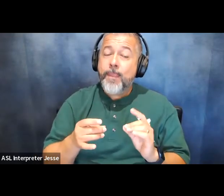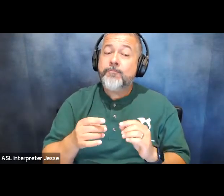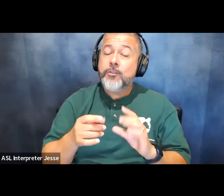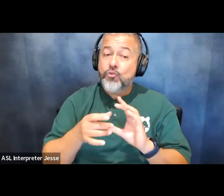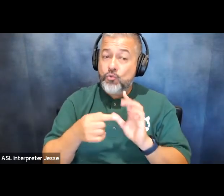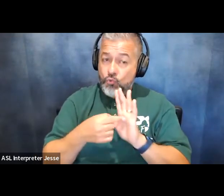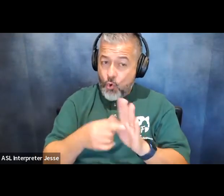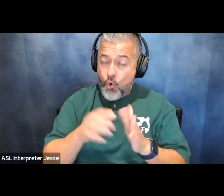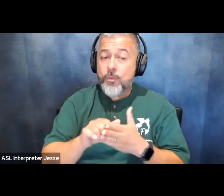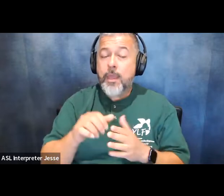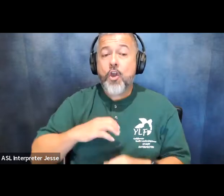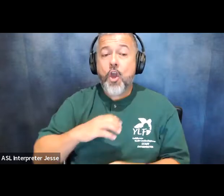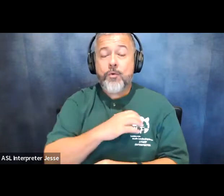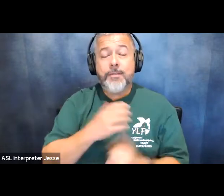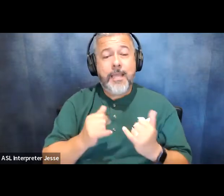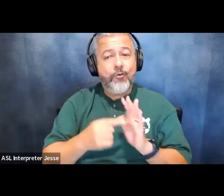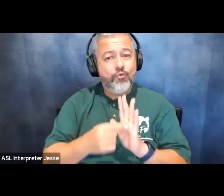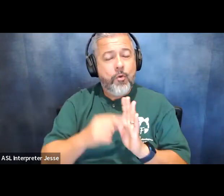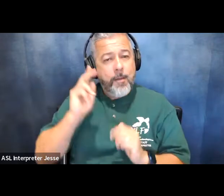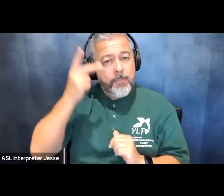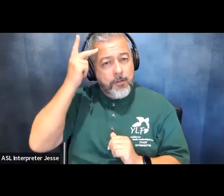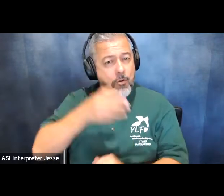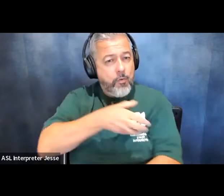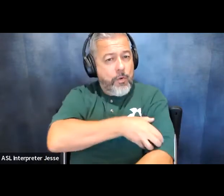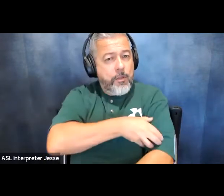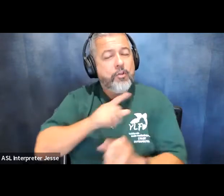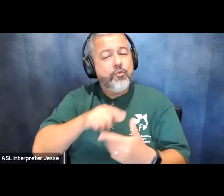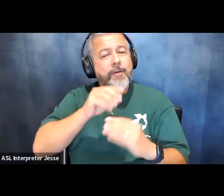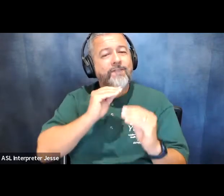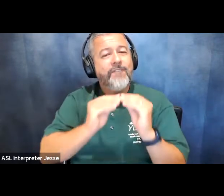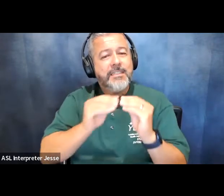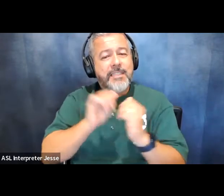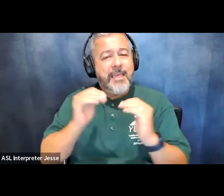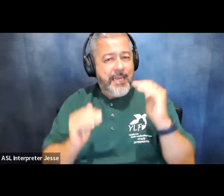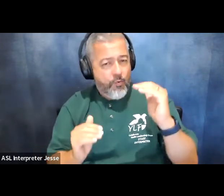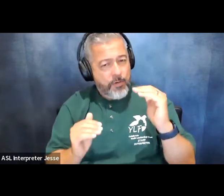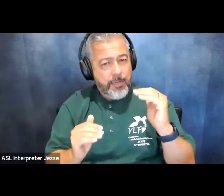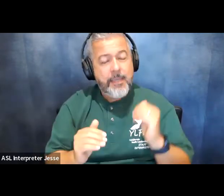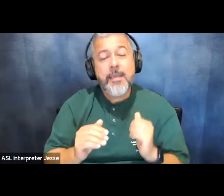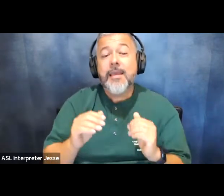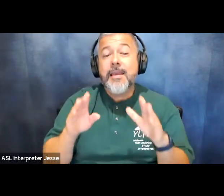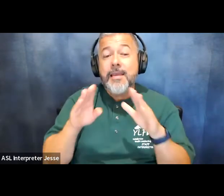the political will to correct this inequity the house will soon be considering this bill